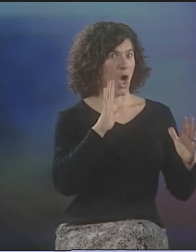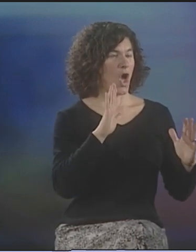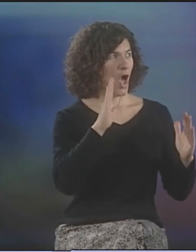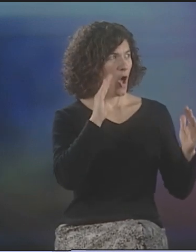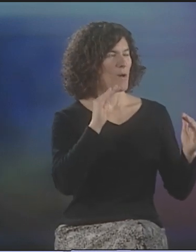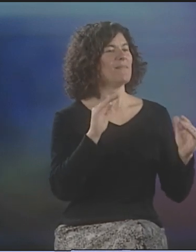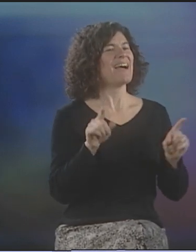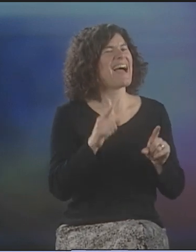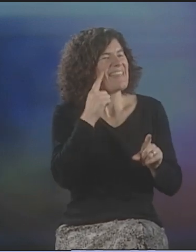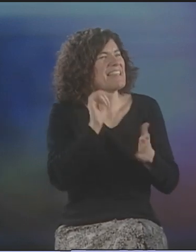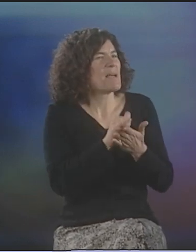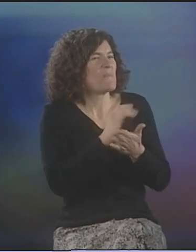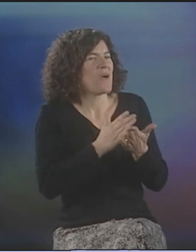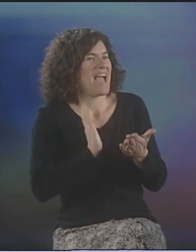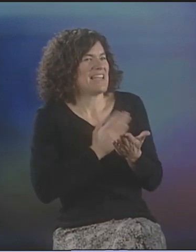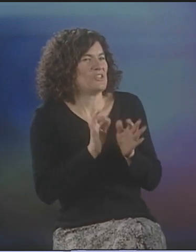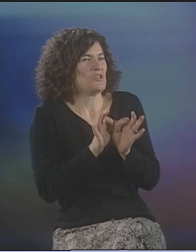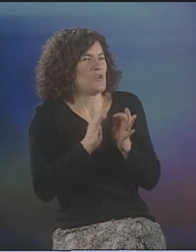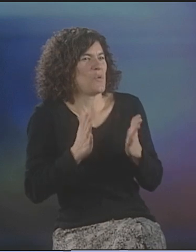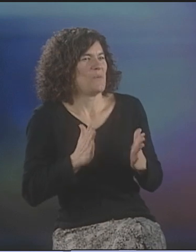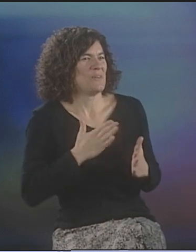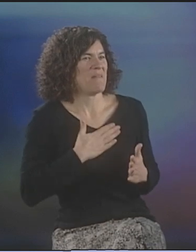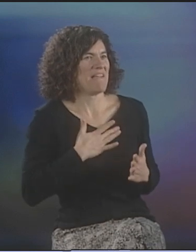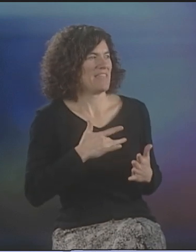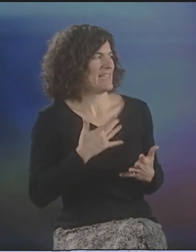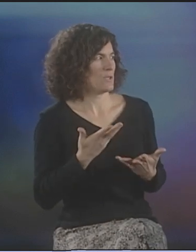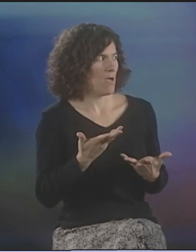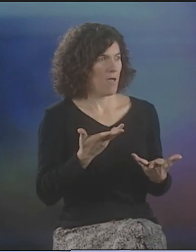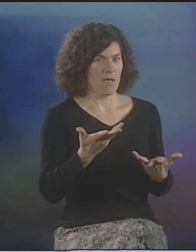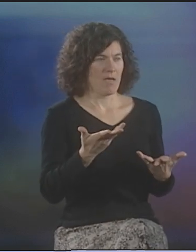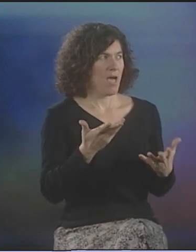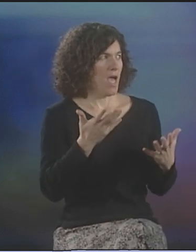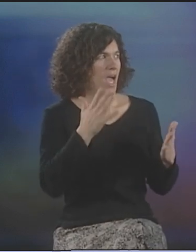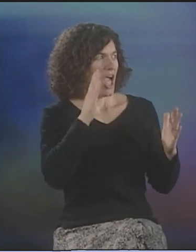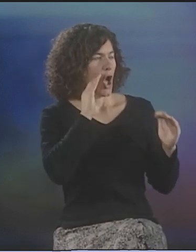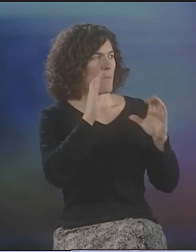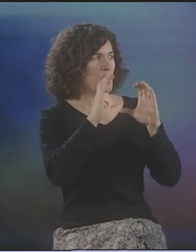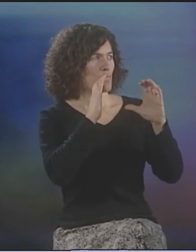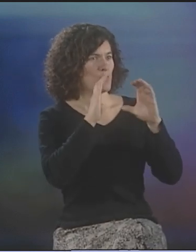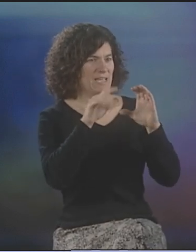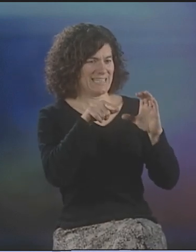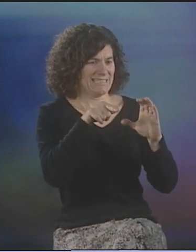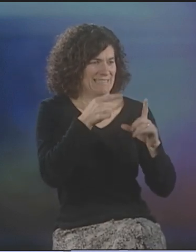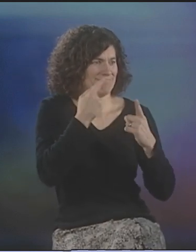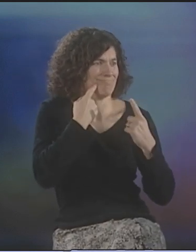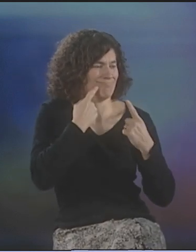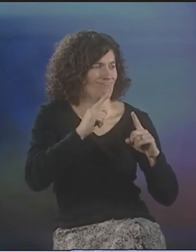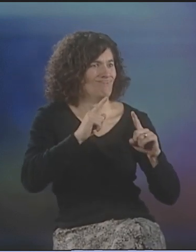HOW THAT EQUIVALENCE COULD BE MADE, AND I KNEW THAT THE INTERPRETING PROCESS WOULD BE PART OF THAT, SO, I WAS CONCERNED